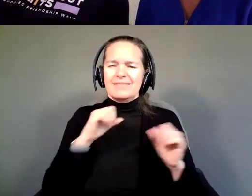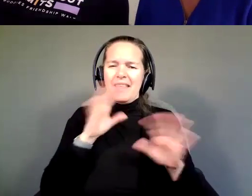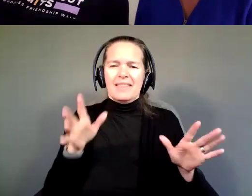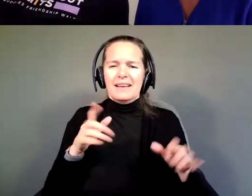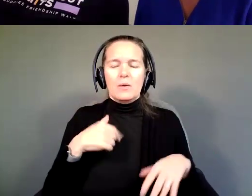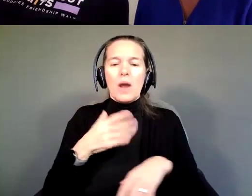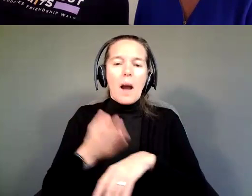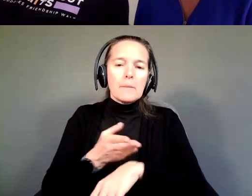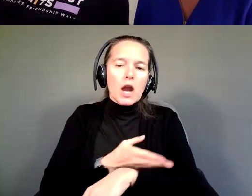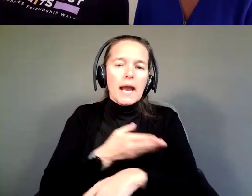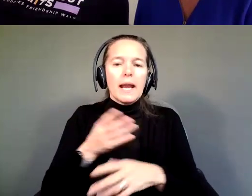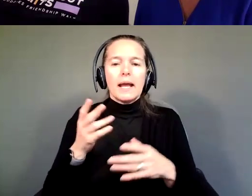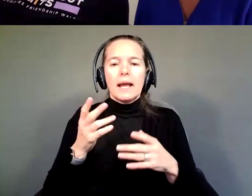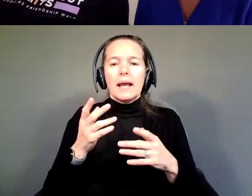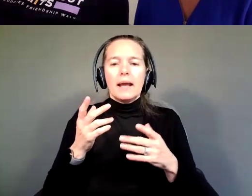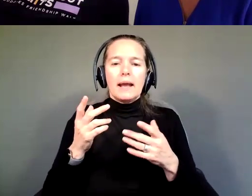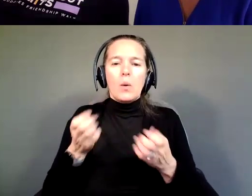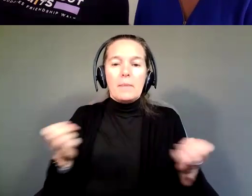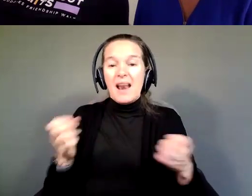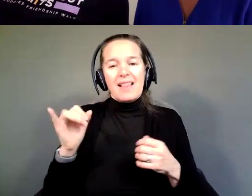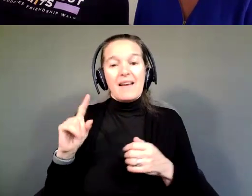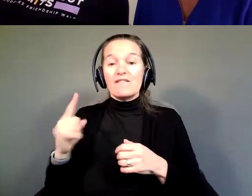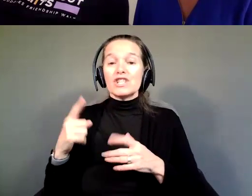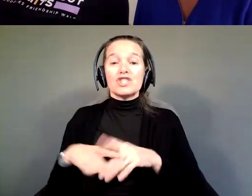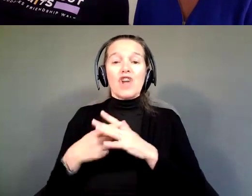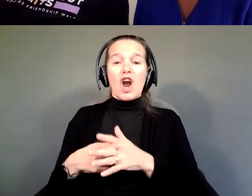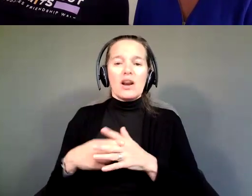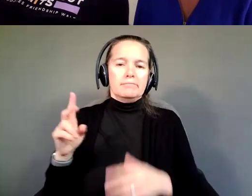When we started, we had a lot of second hand things, you know. I got things on auctions.